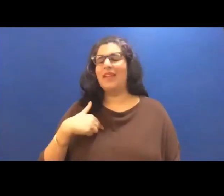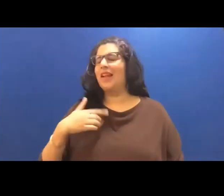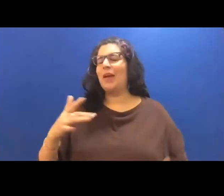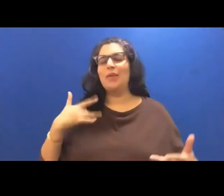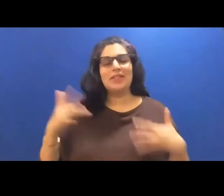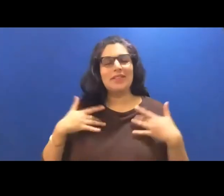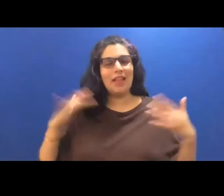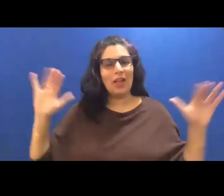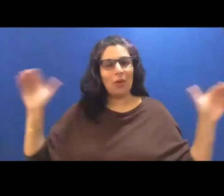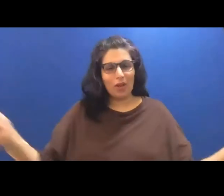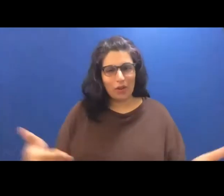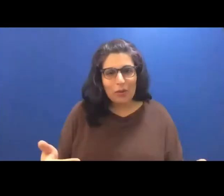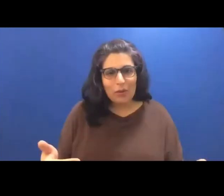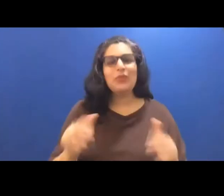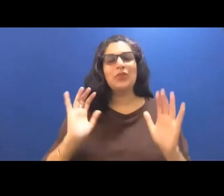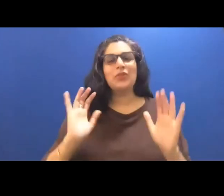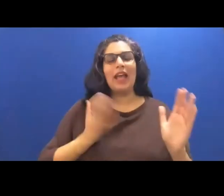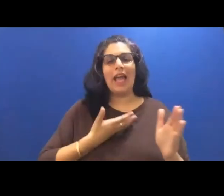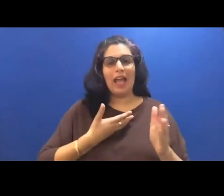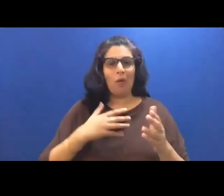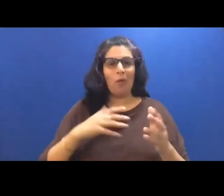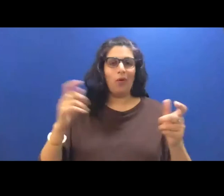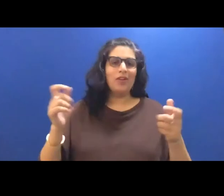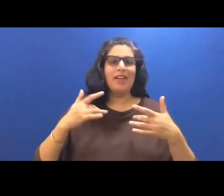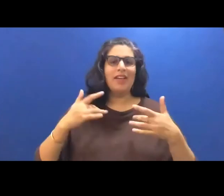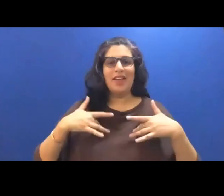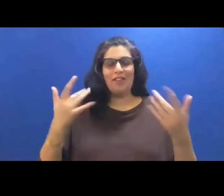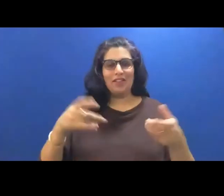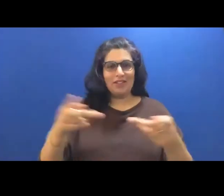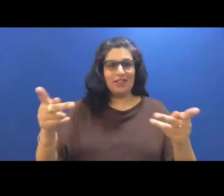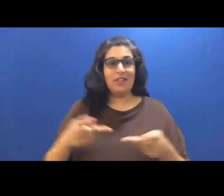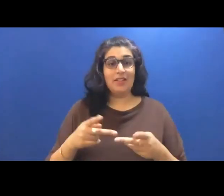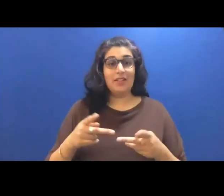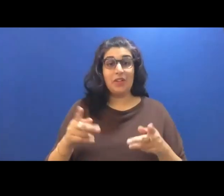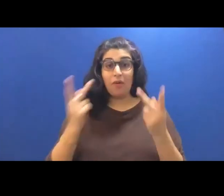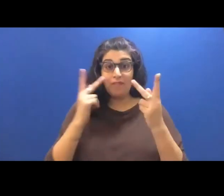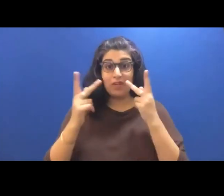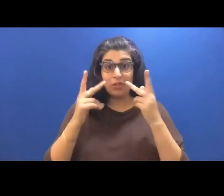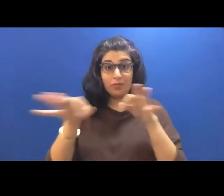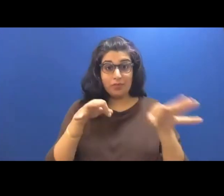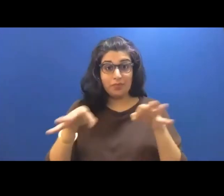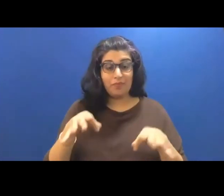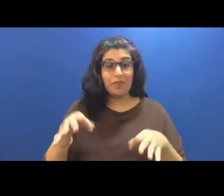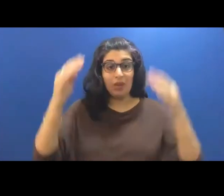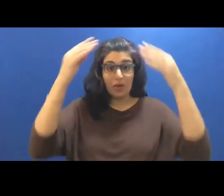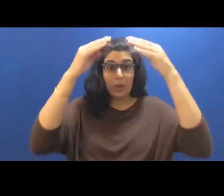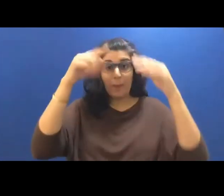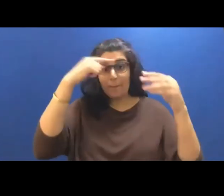quick visual description of me I have short black hair, round glasses with black frames.